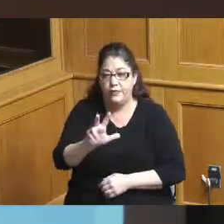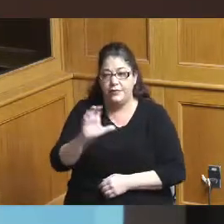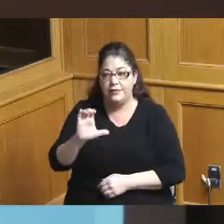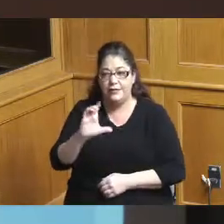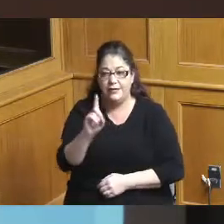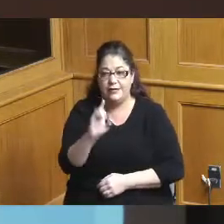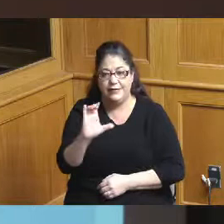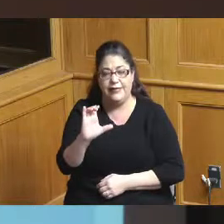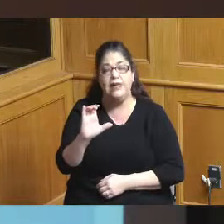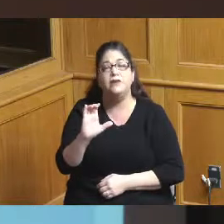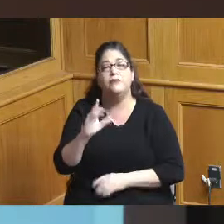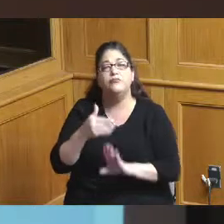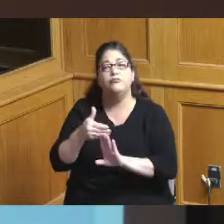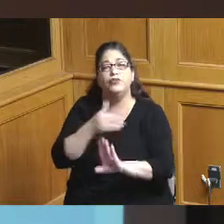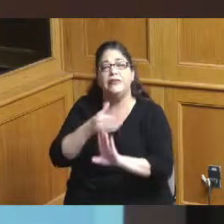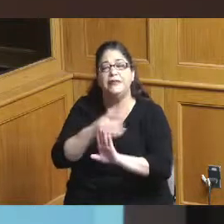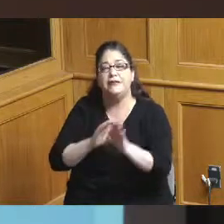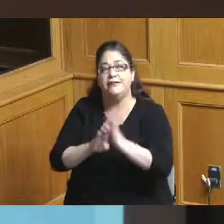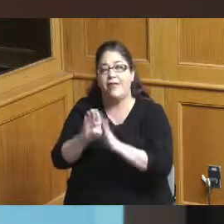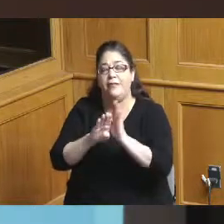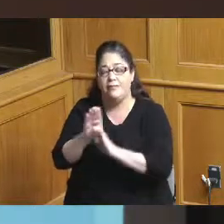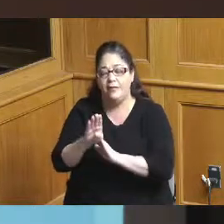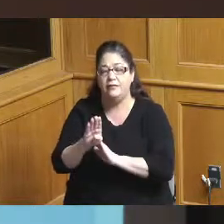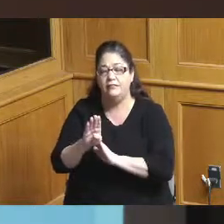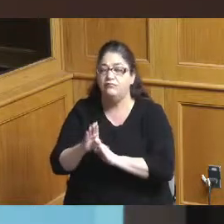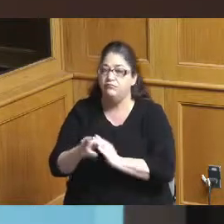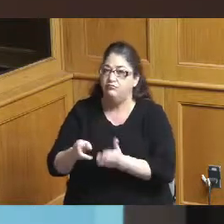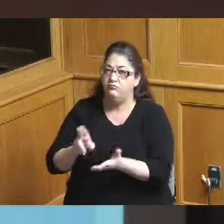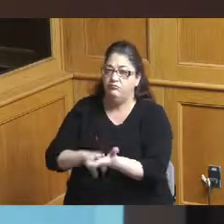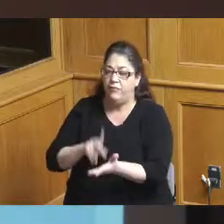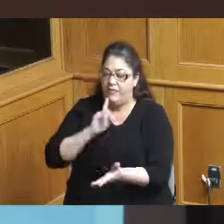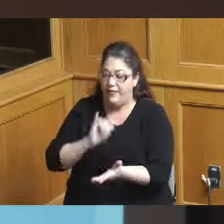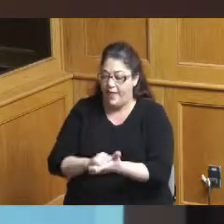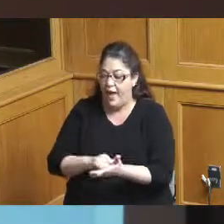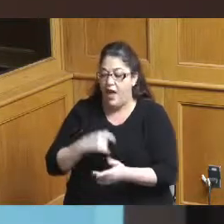pre-development services the city of Cincinnati is actually is considering a resolution this week